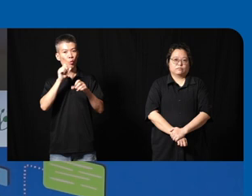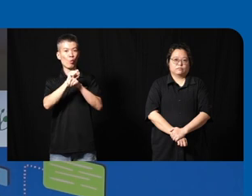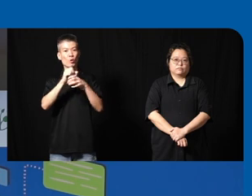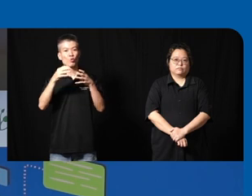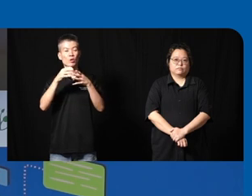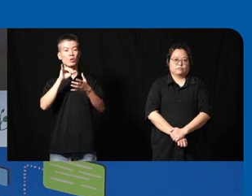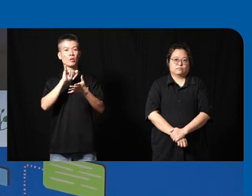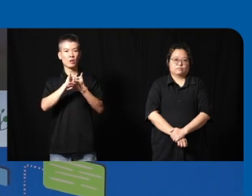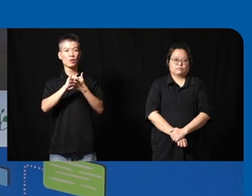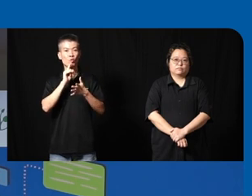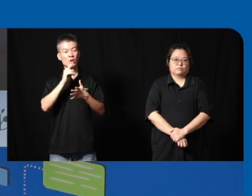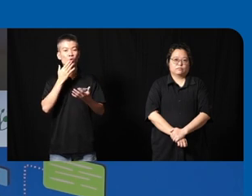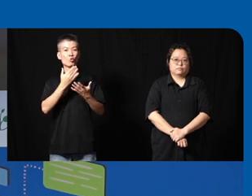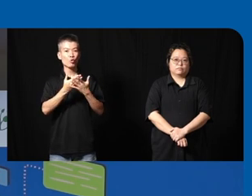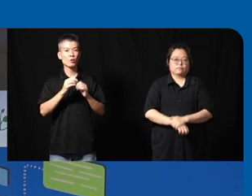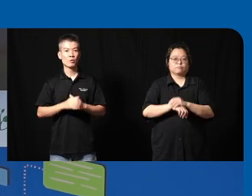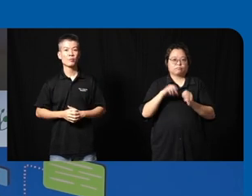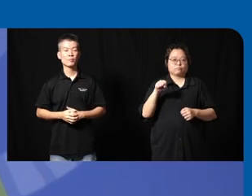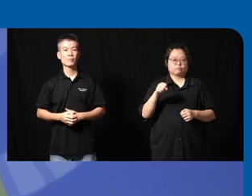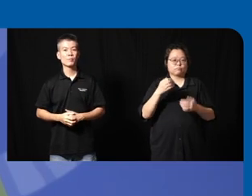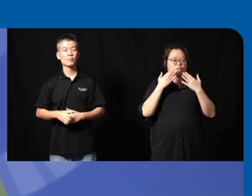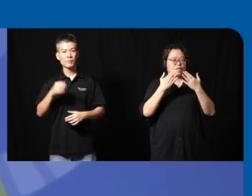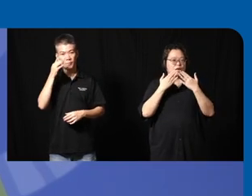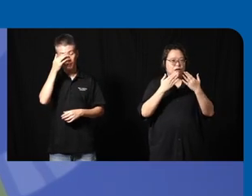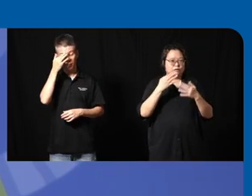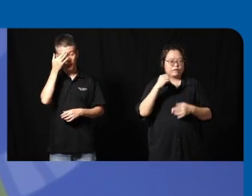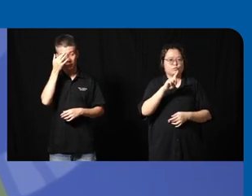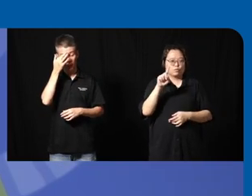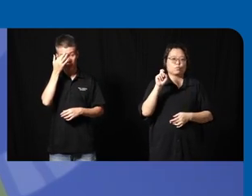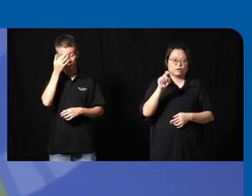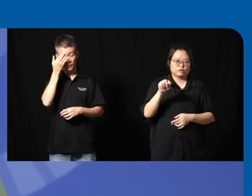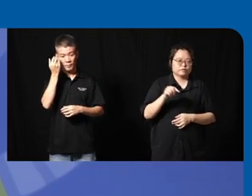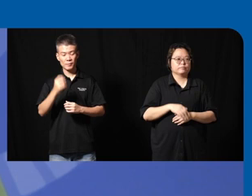this is this is this is really good yeah thank you Michael for the questions so I think from